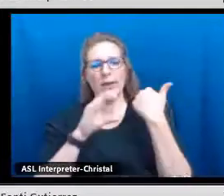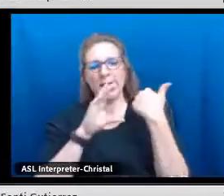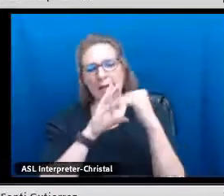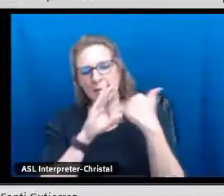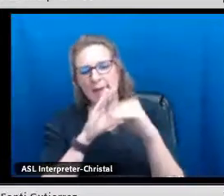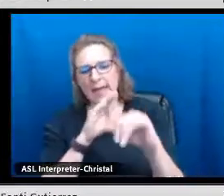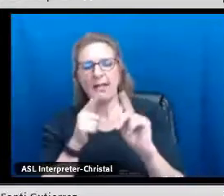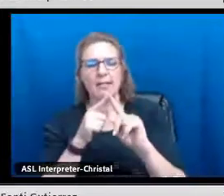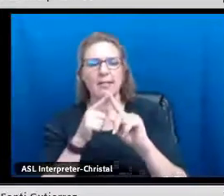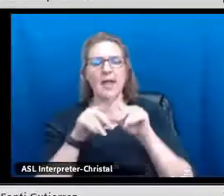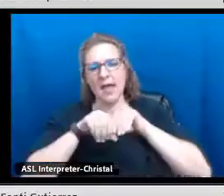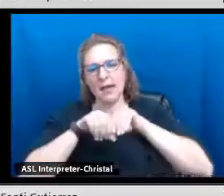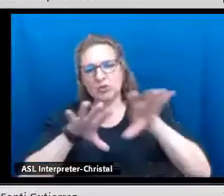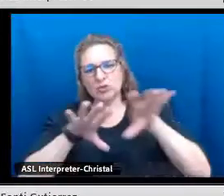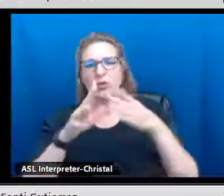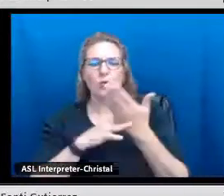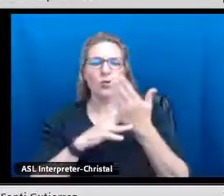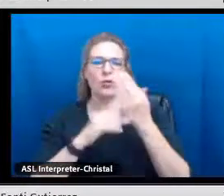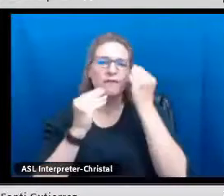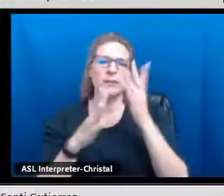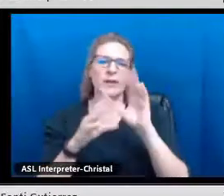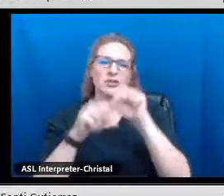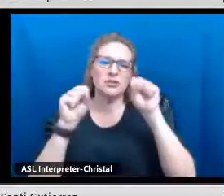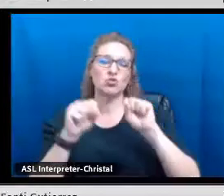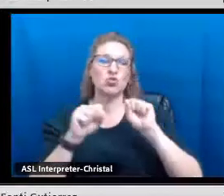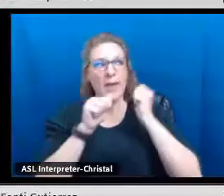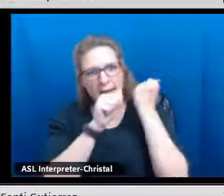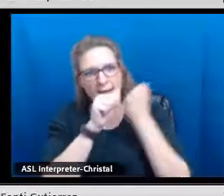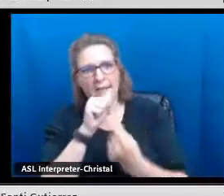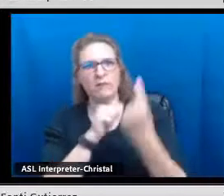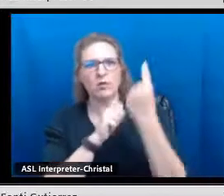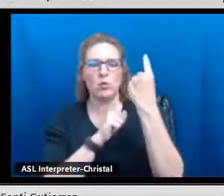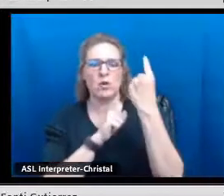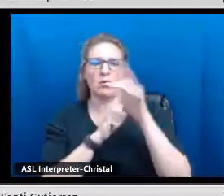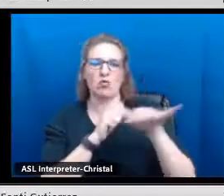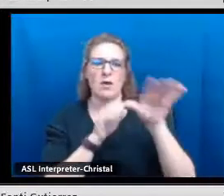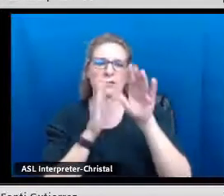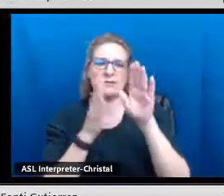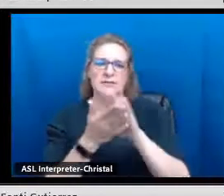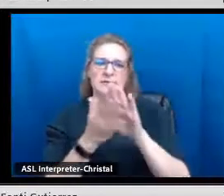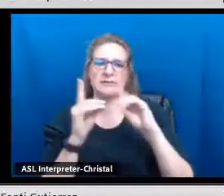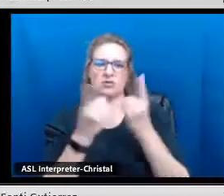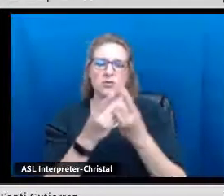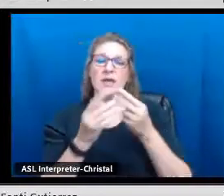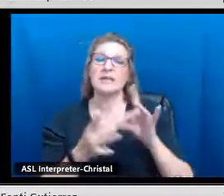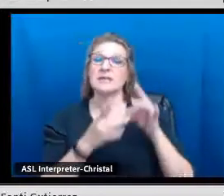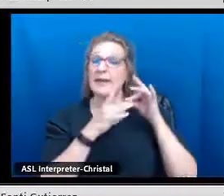We do the usual of advertising via email and push it out through our information system